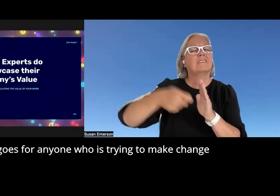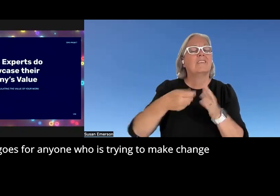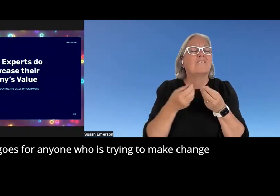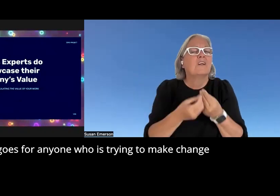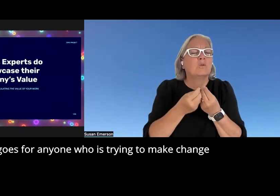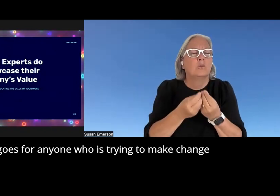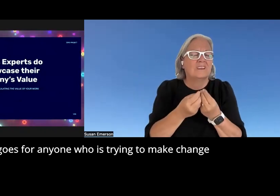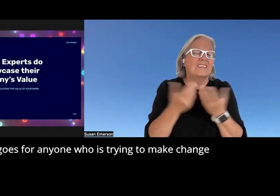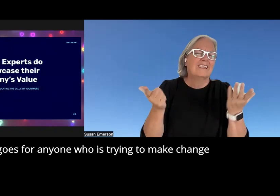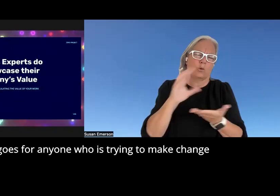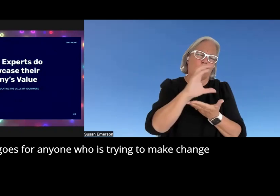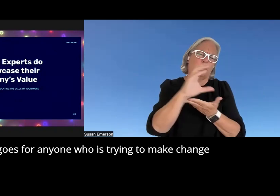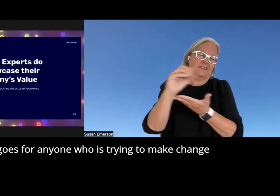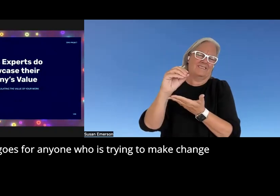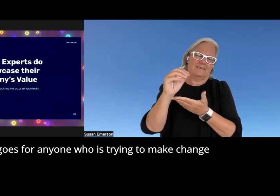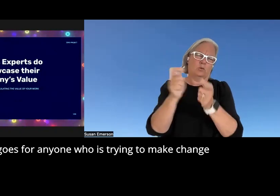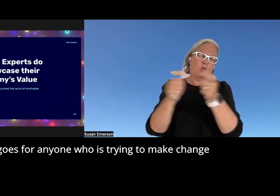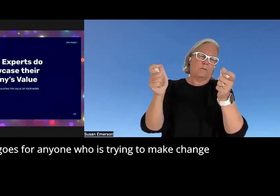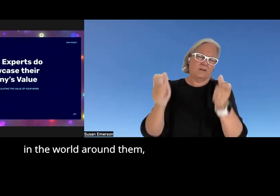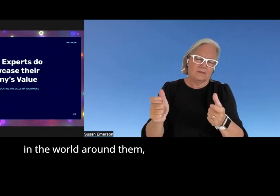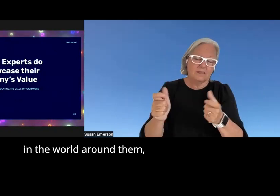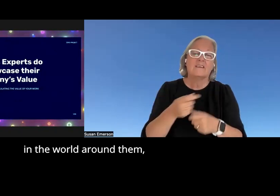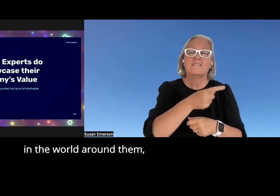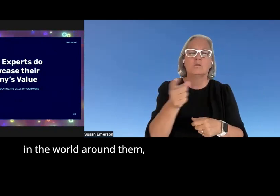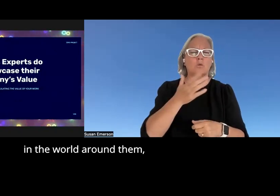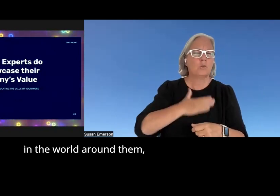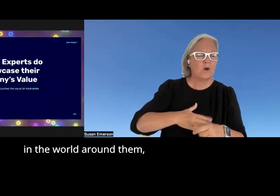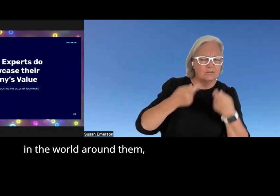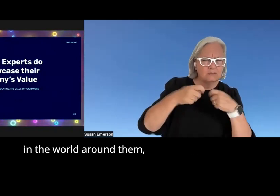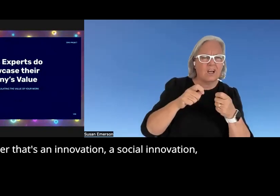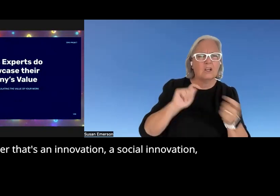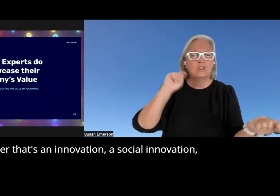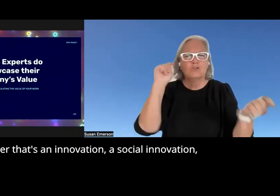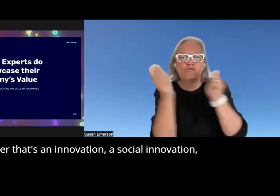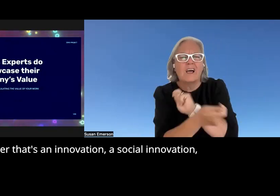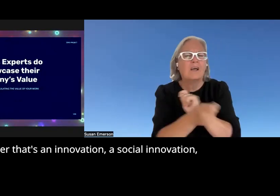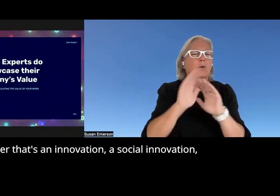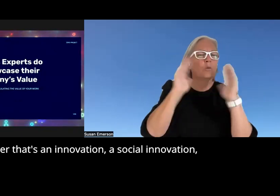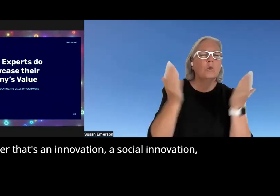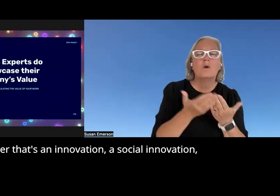for anyone who is trying to make change in the world around them whether that's an innovation